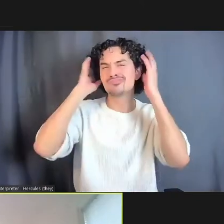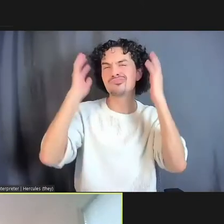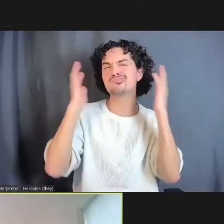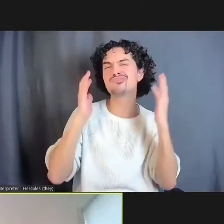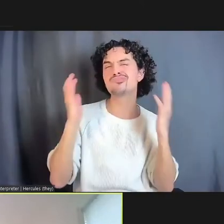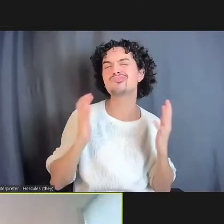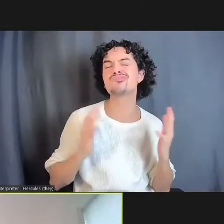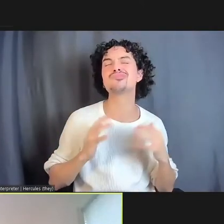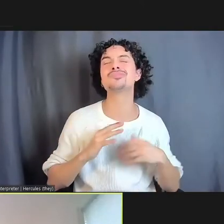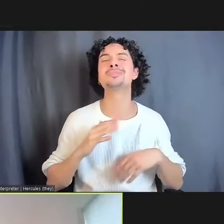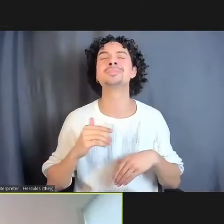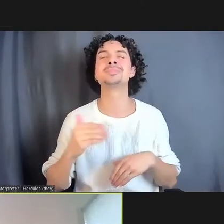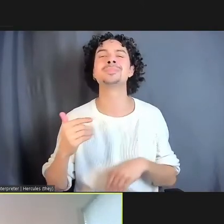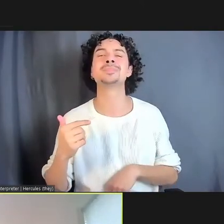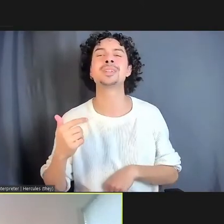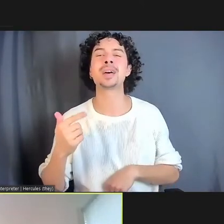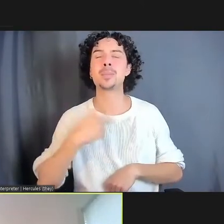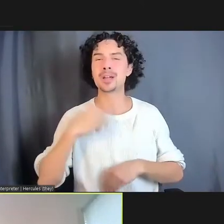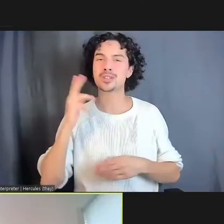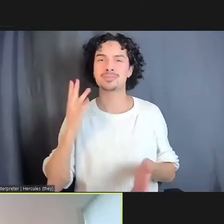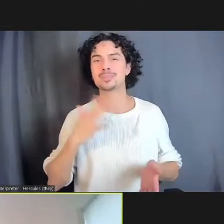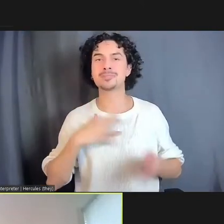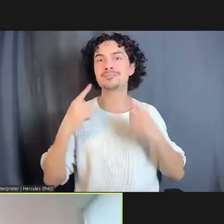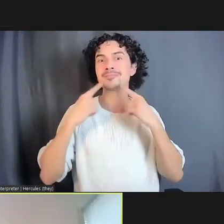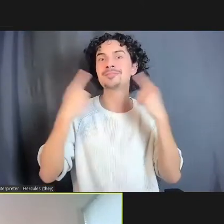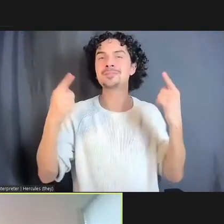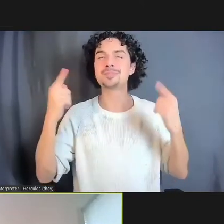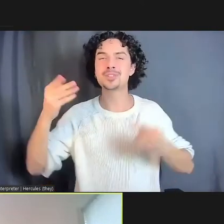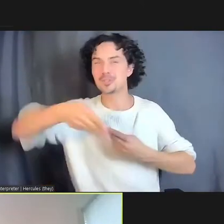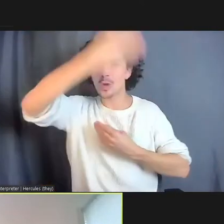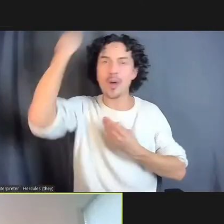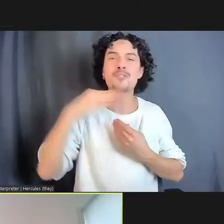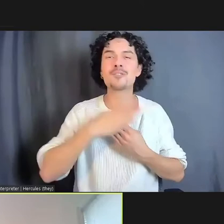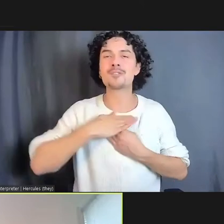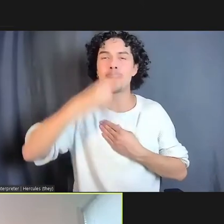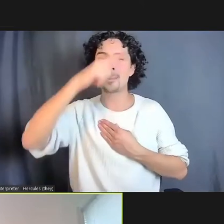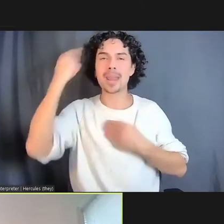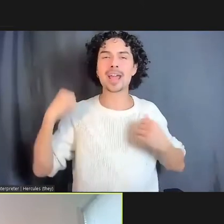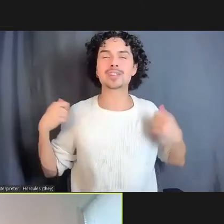I have my signature scarf on and my black sweater, and in my home, also